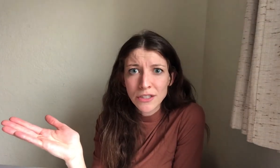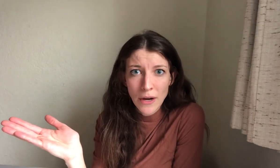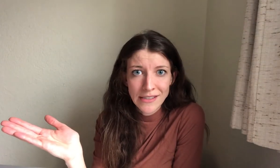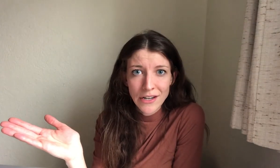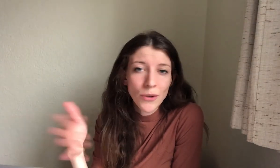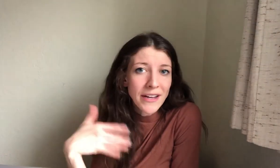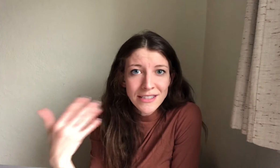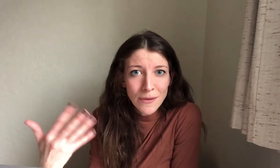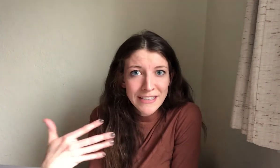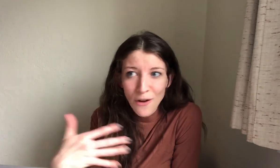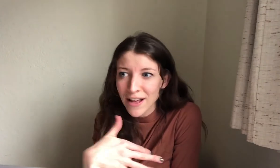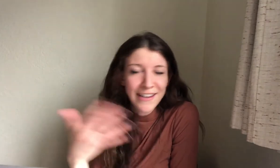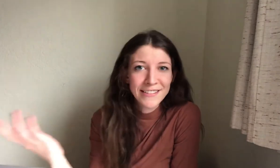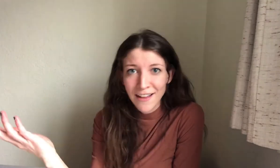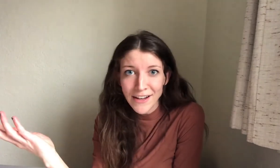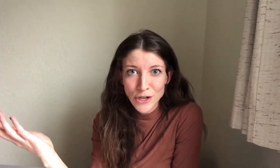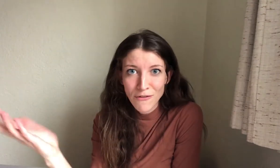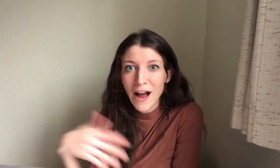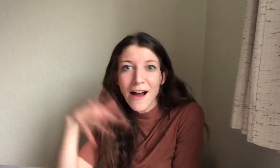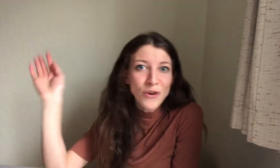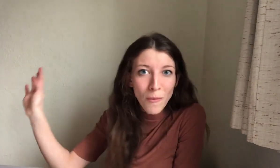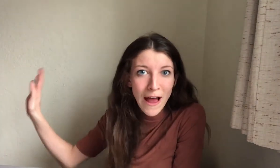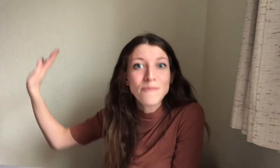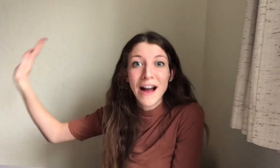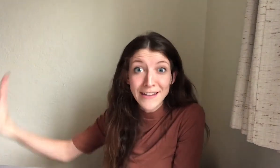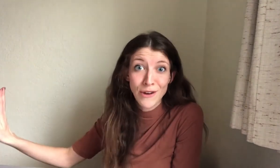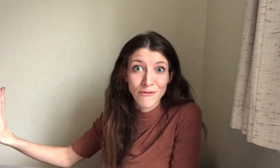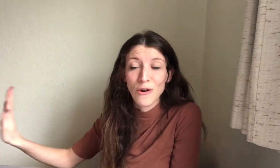or twice a year so I consider myself like yes I like to travel I have a normal life but I travel,